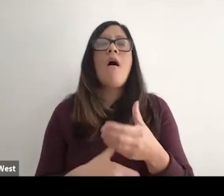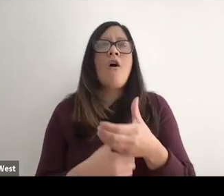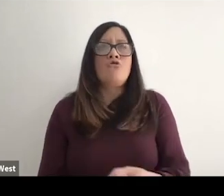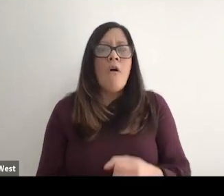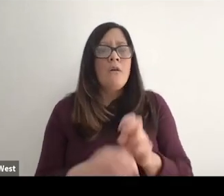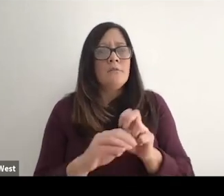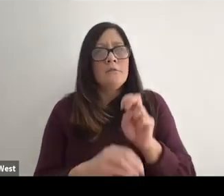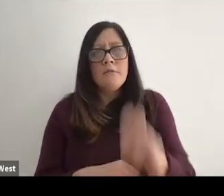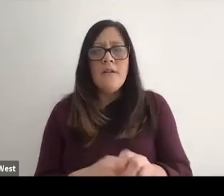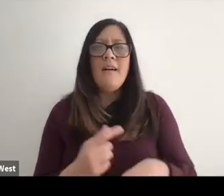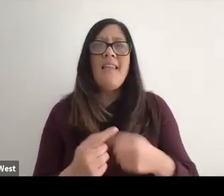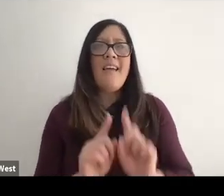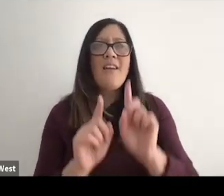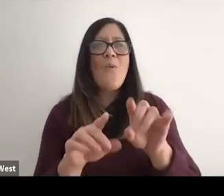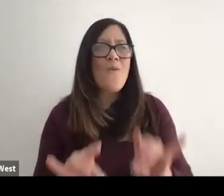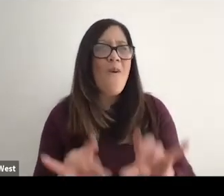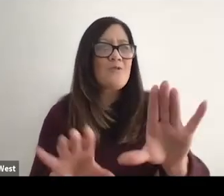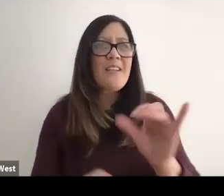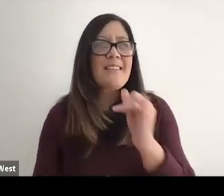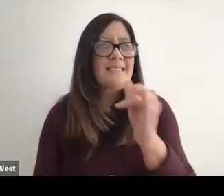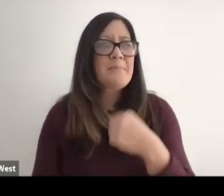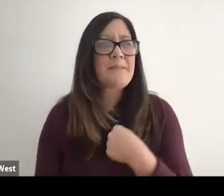But once you do, then you can go to Sydney, Australia like I did.